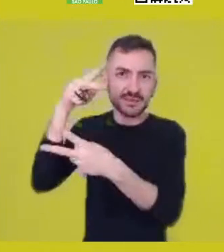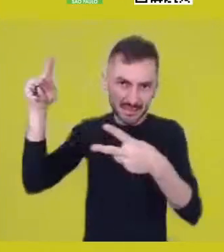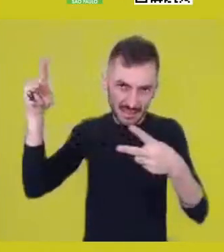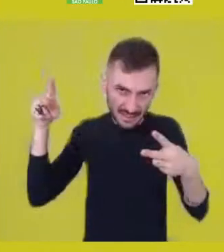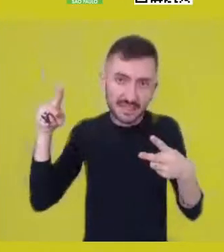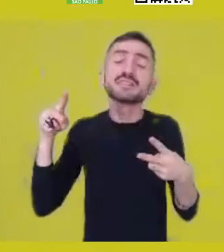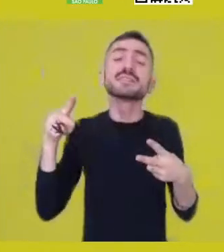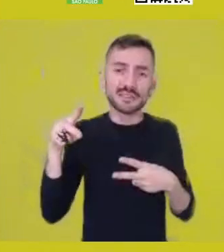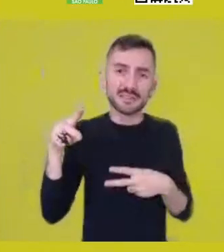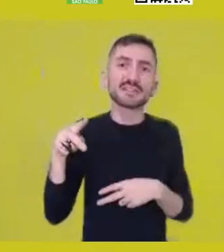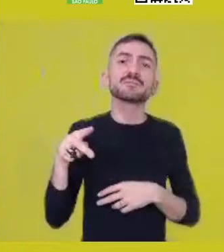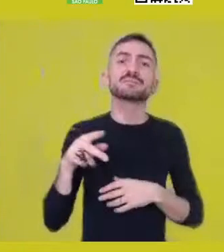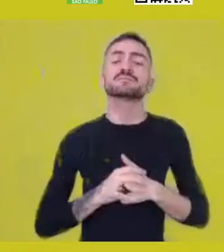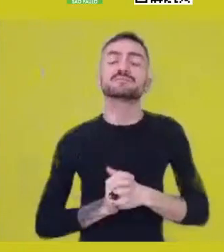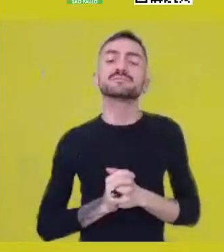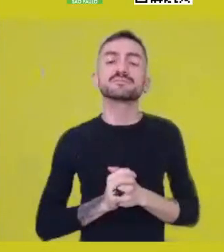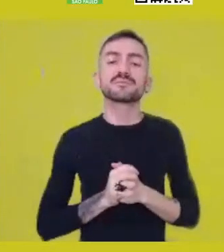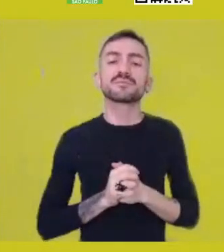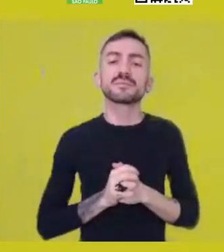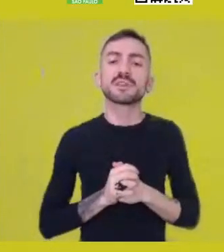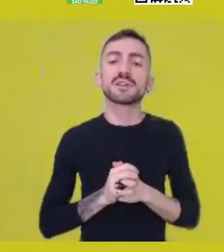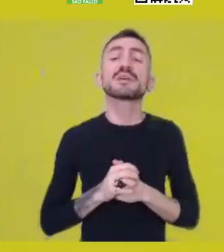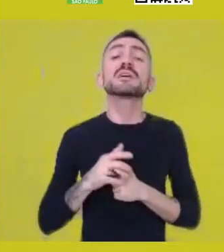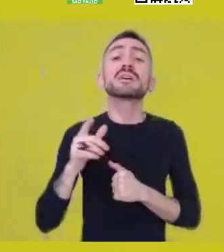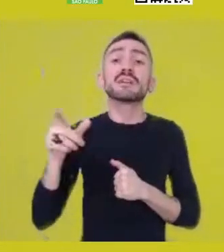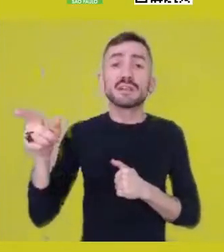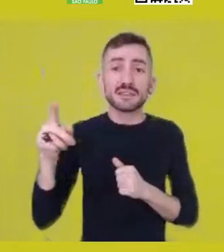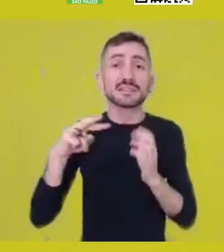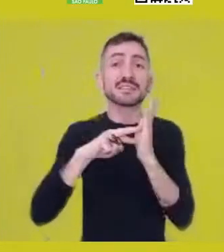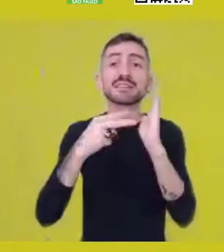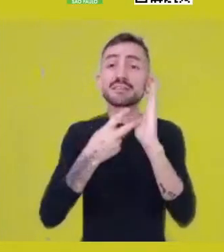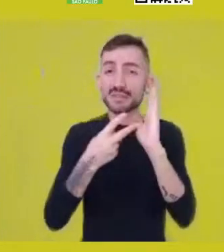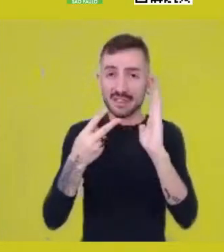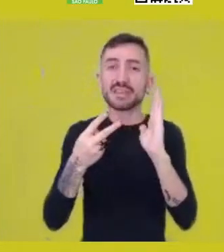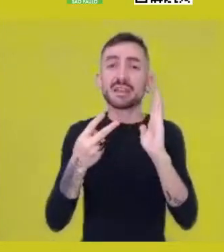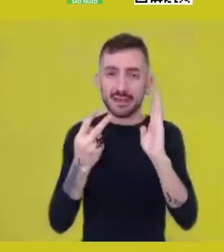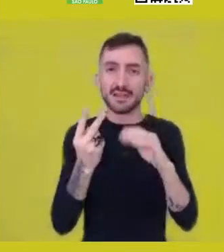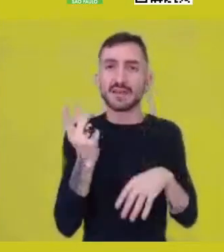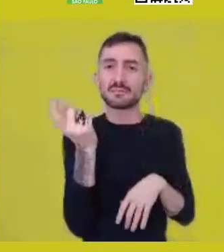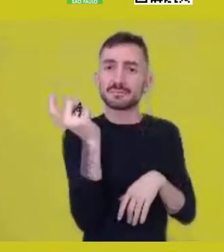Kemet means “black land”, “black community”,